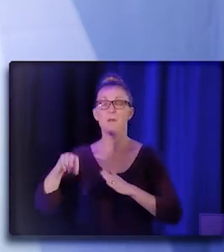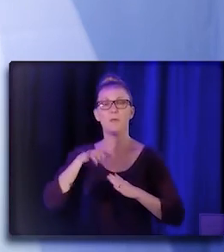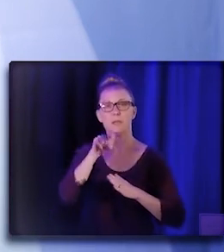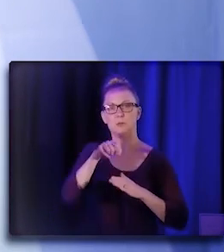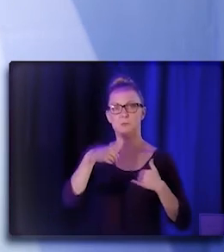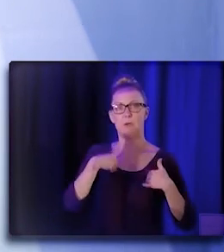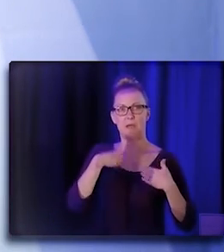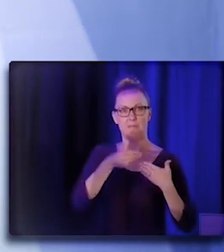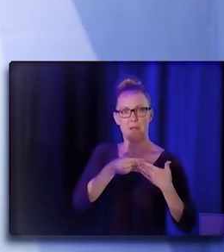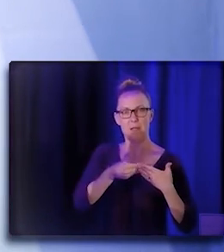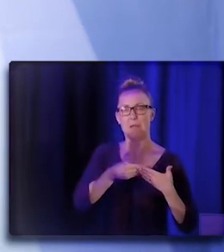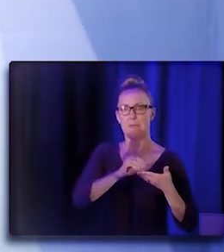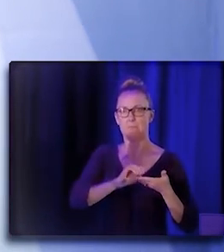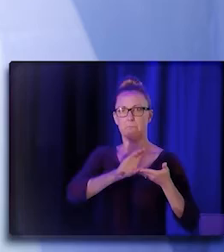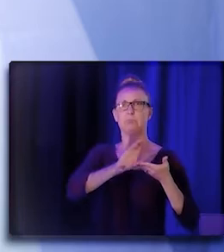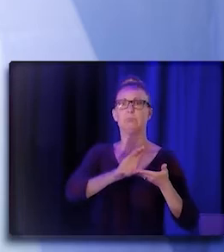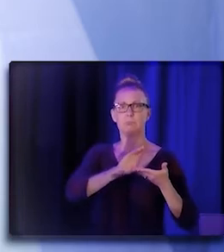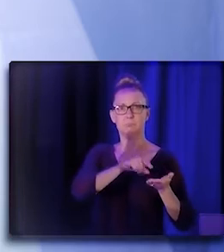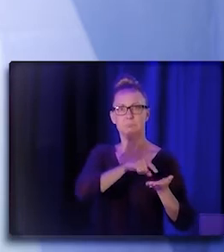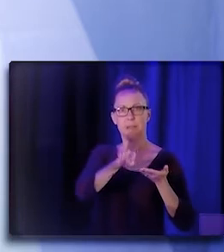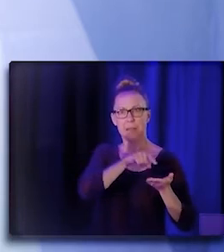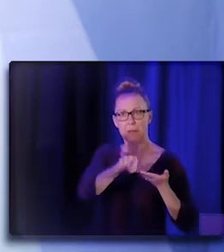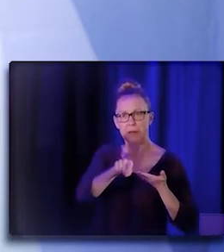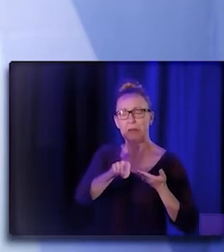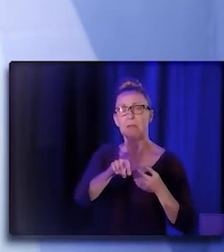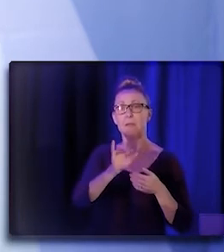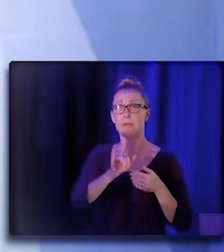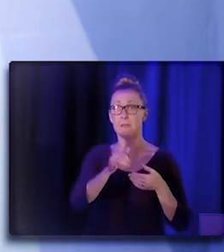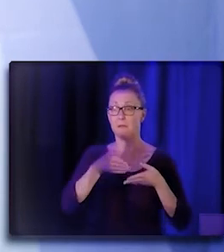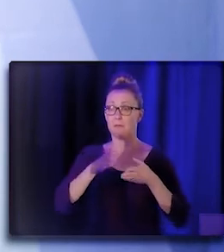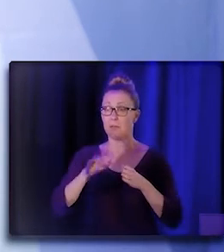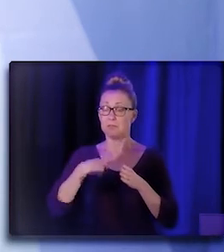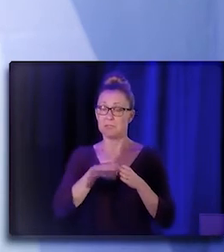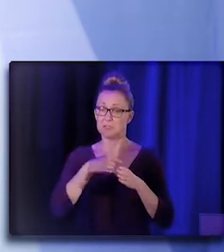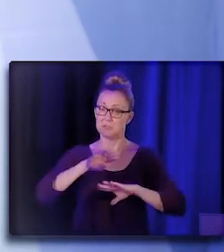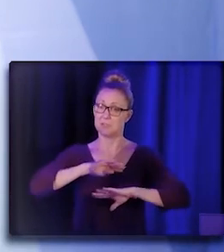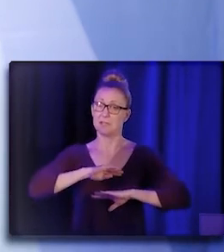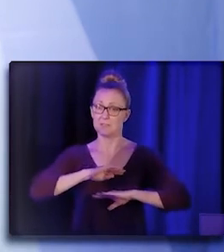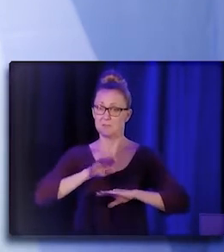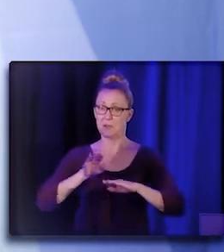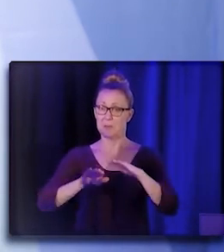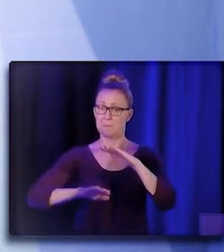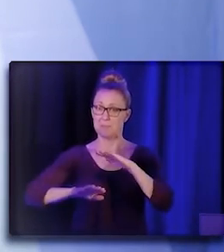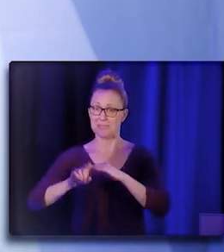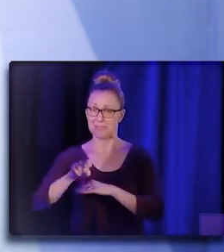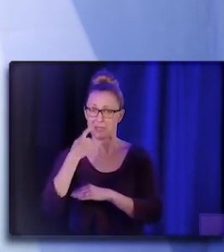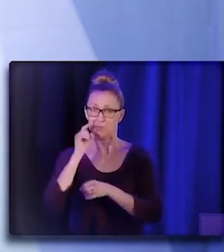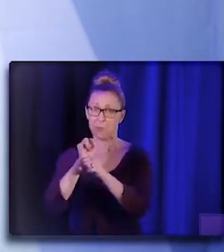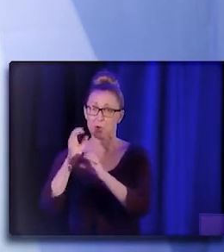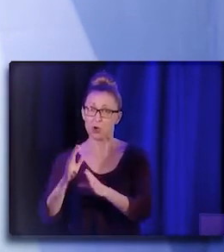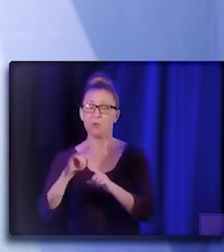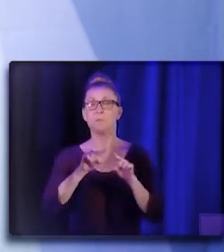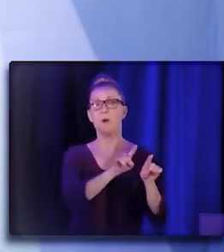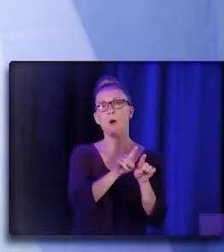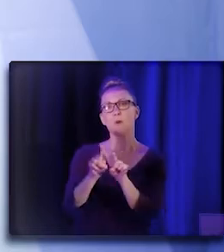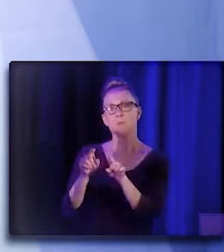you know, equitably allows us to not only meet our, you know, just basic needs, but to have a living thriving wage?